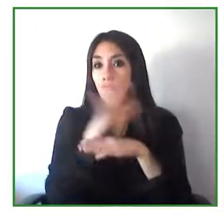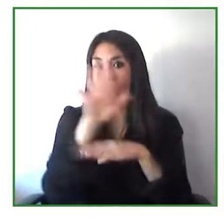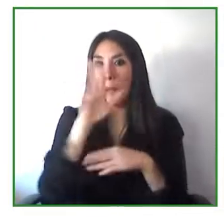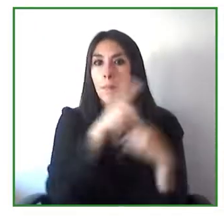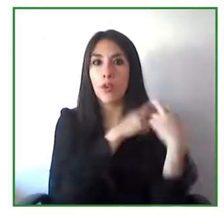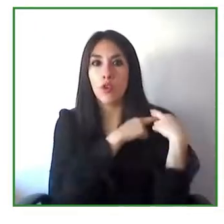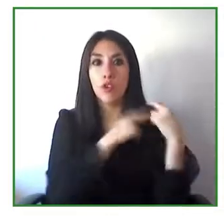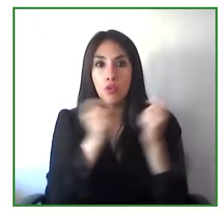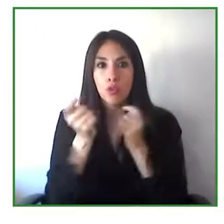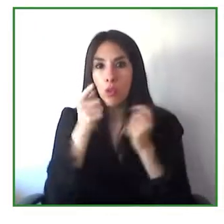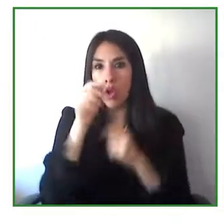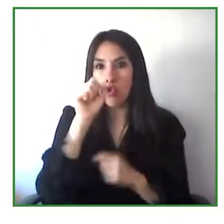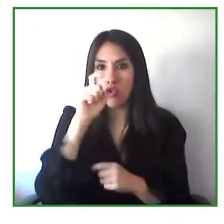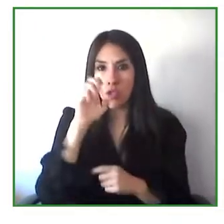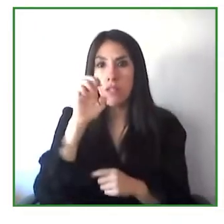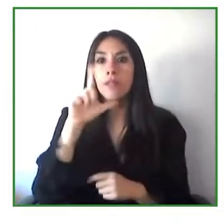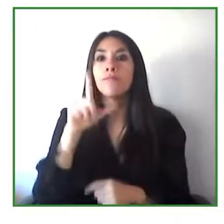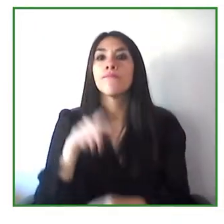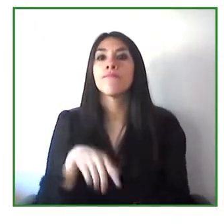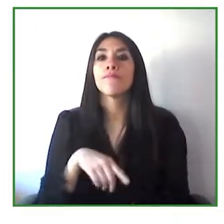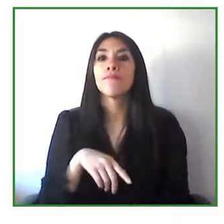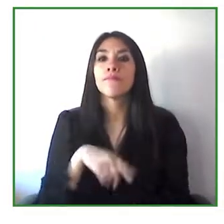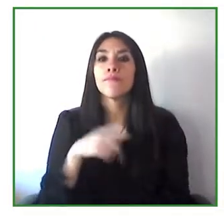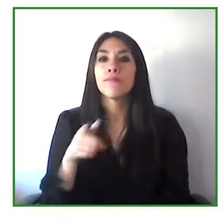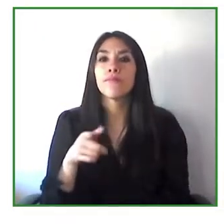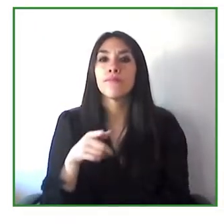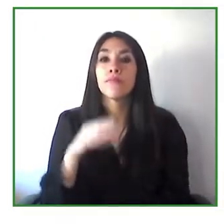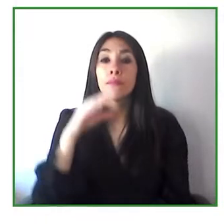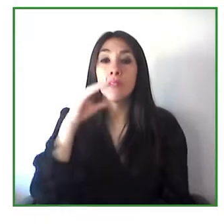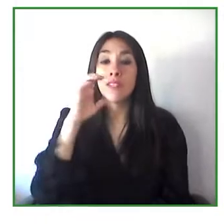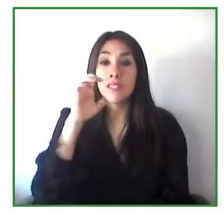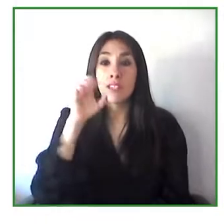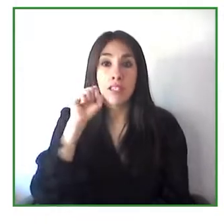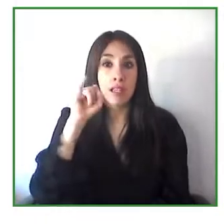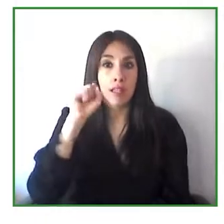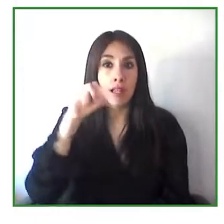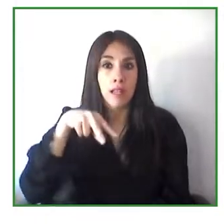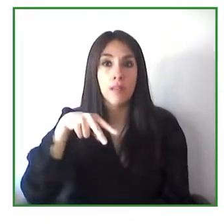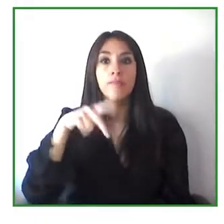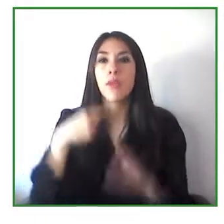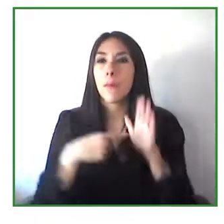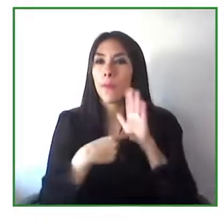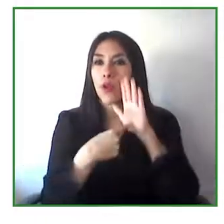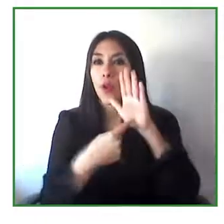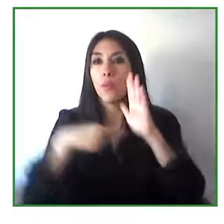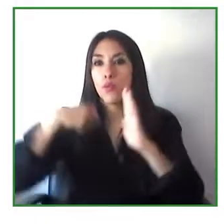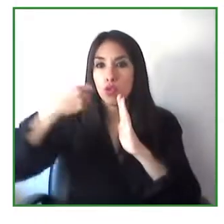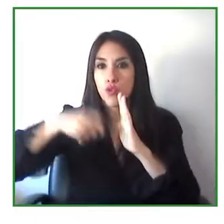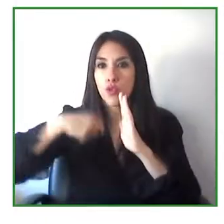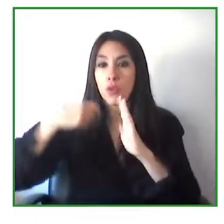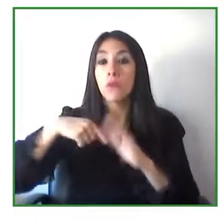this would be moderated by Cezarina Niculae and then at the end of the day we're going